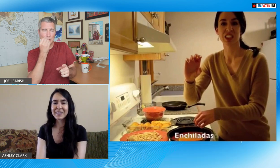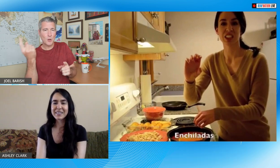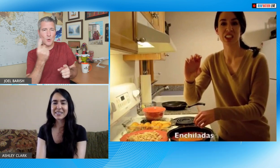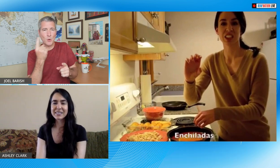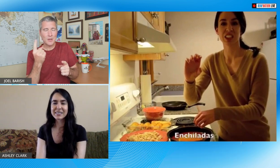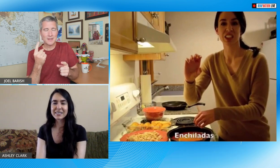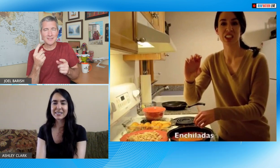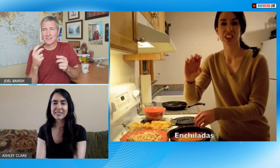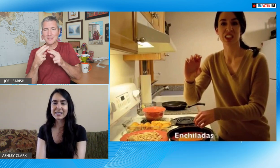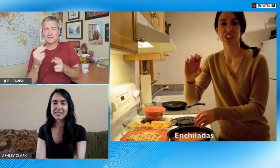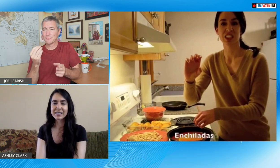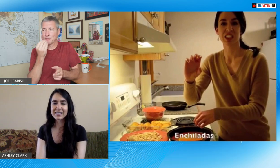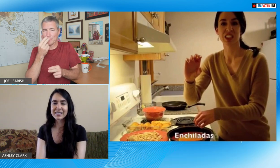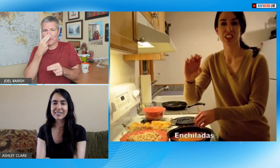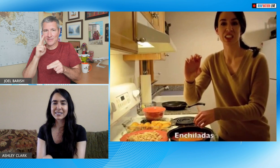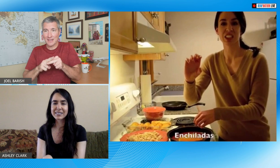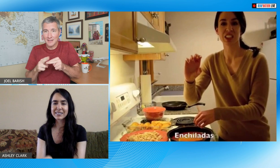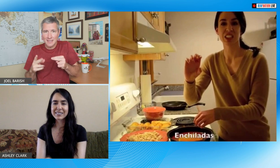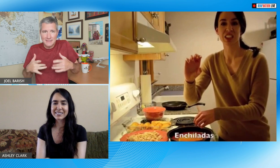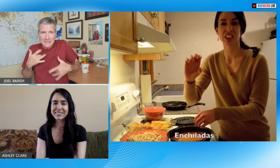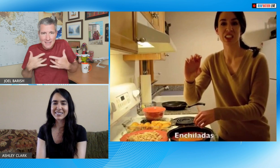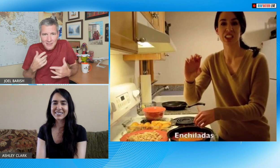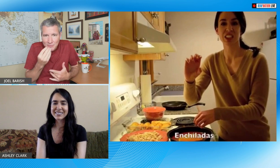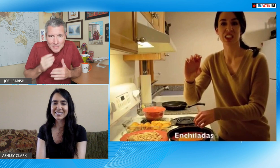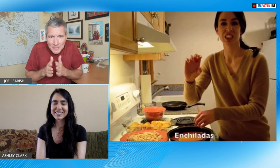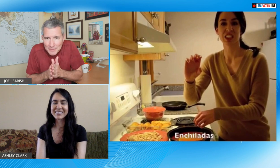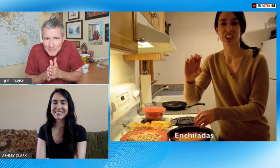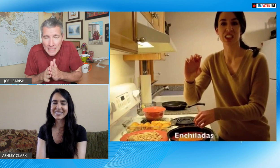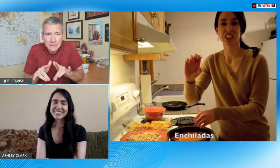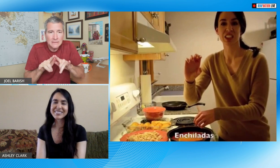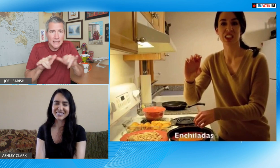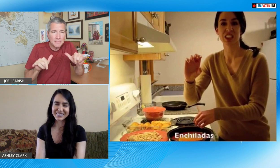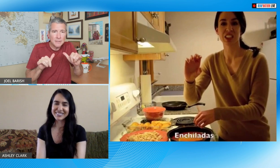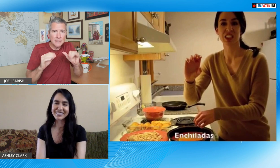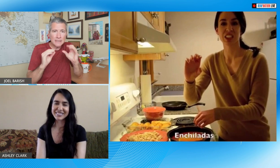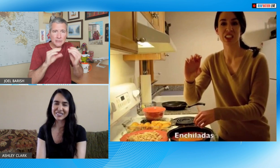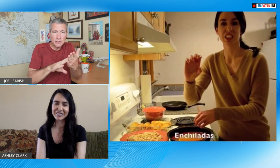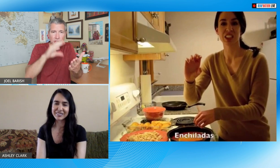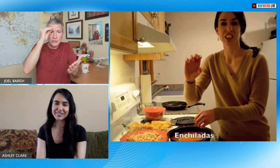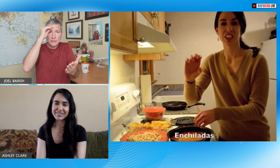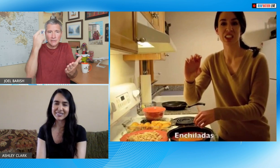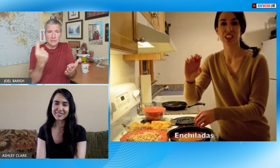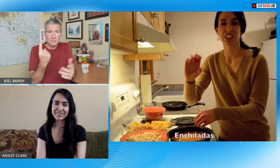and made more fun well food is fun right so it exciting to learn and at the same